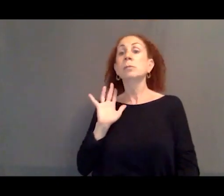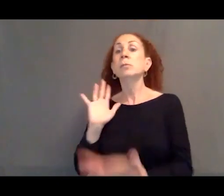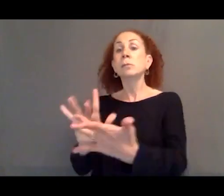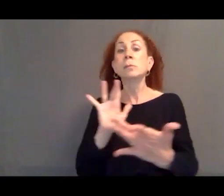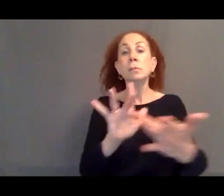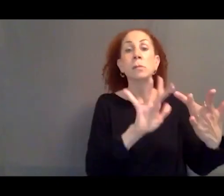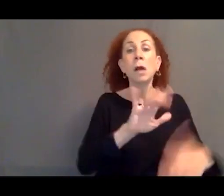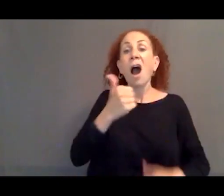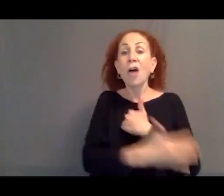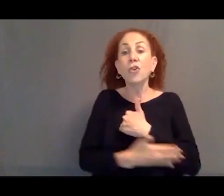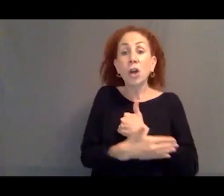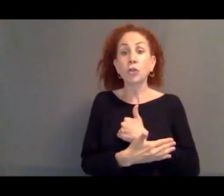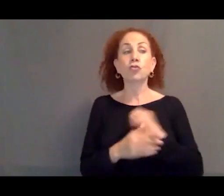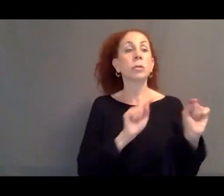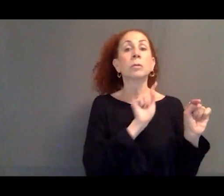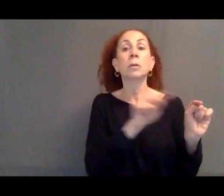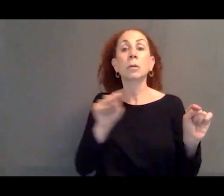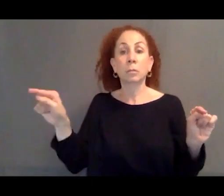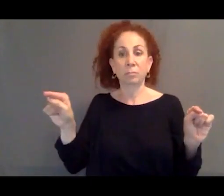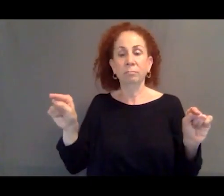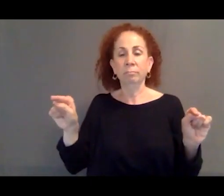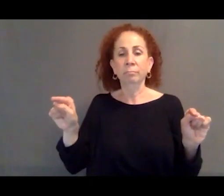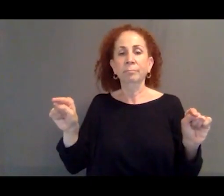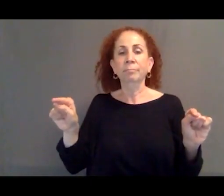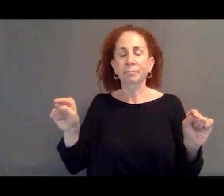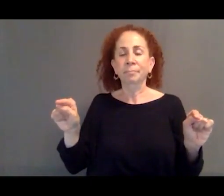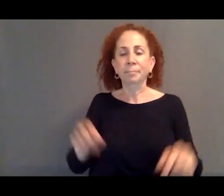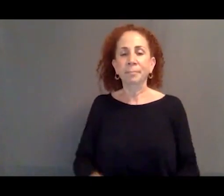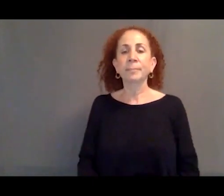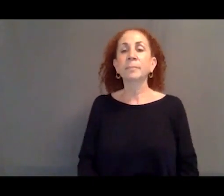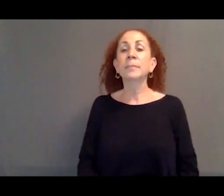countries and striking either formal or informal deals